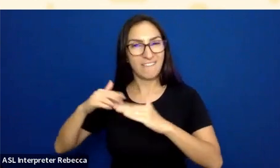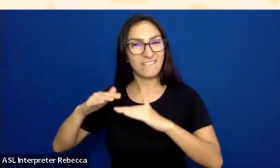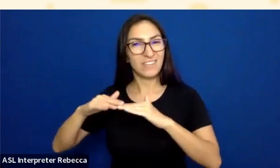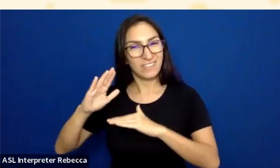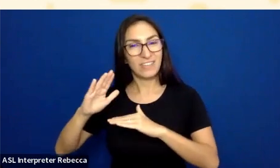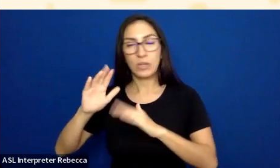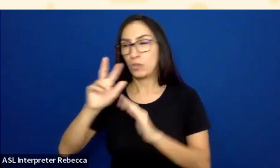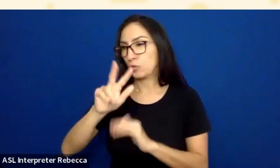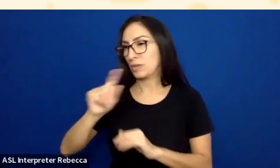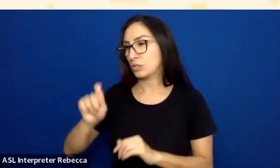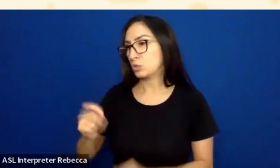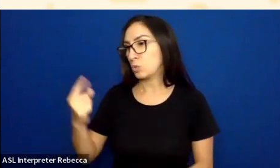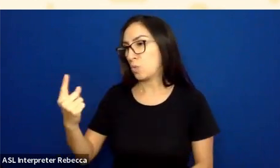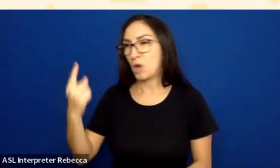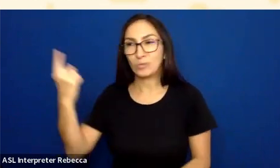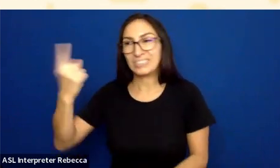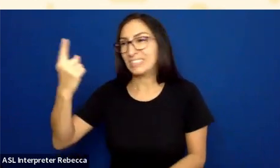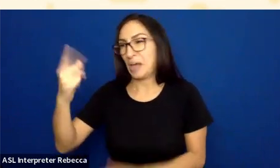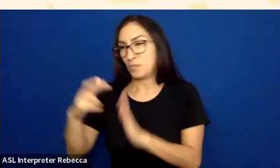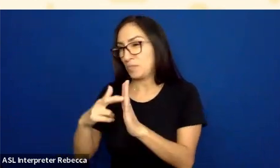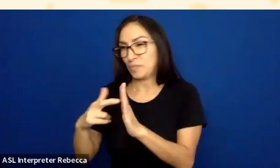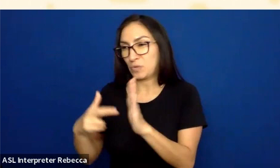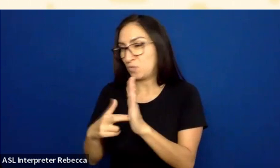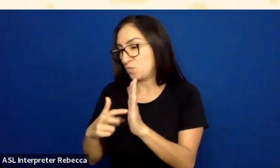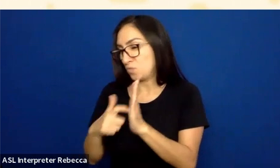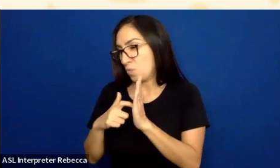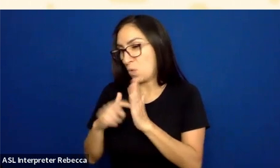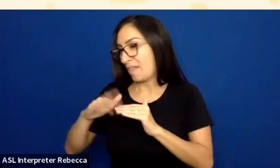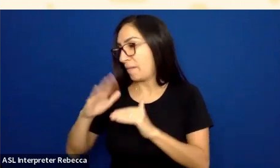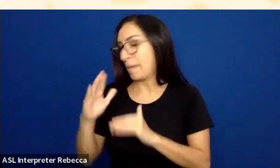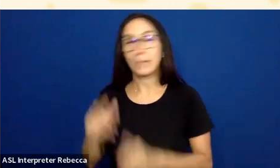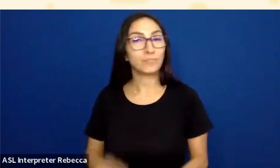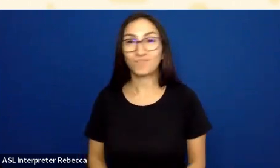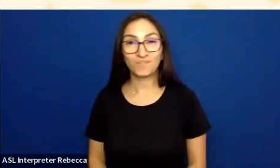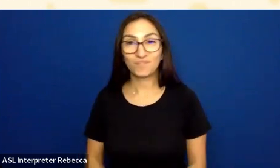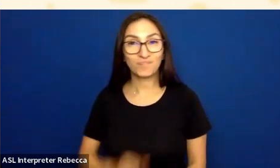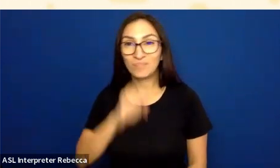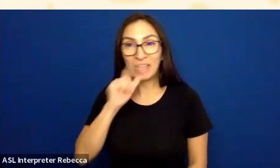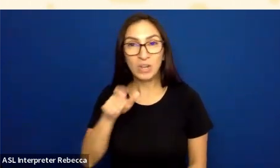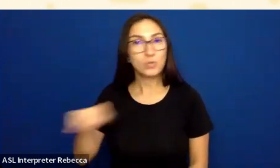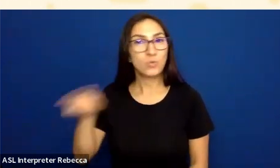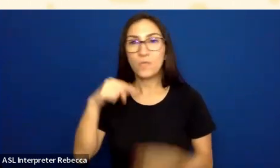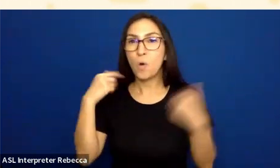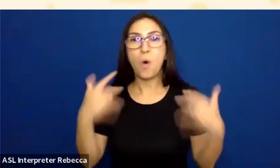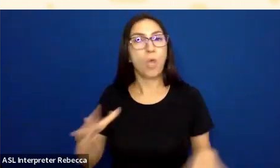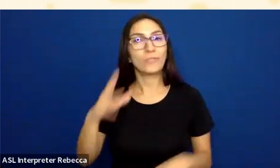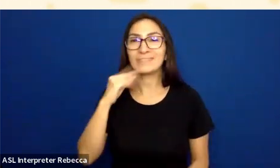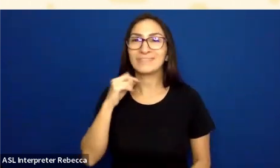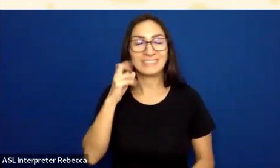It does not. The idea with that is, we've all seen buttons that do not have a background at all and we still know where to click.